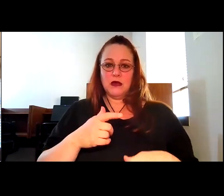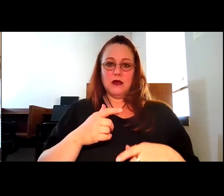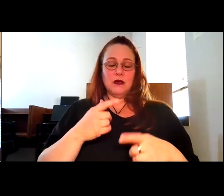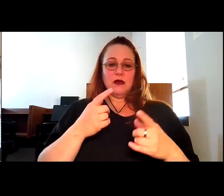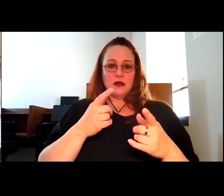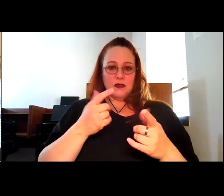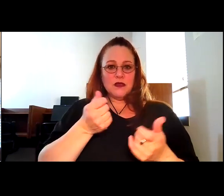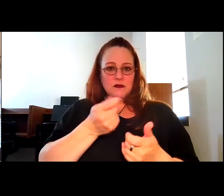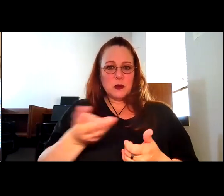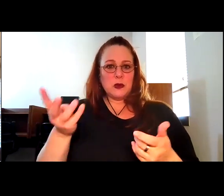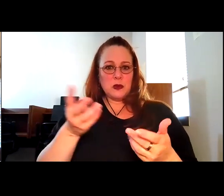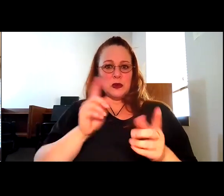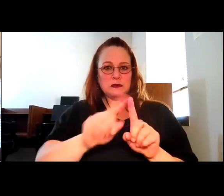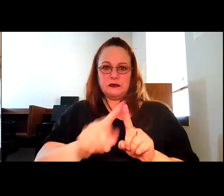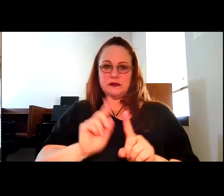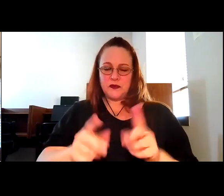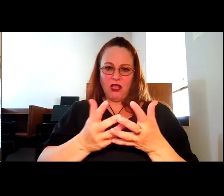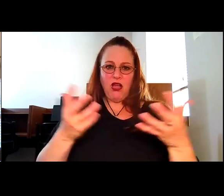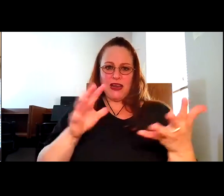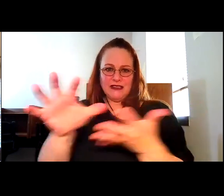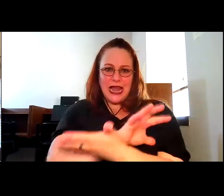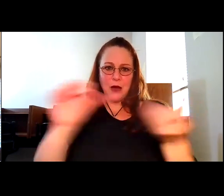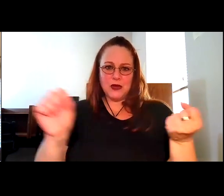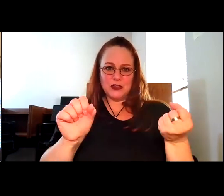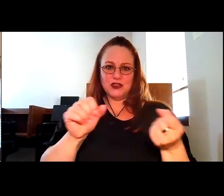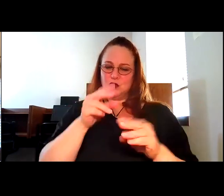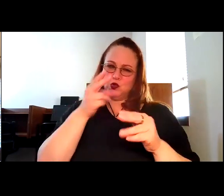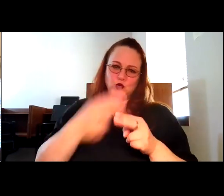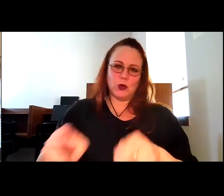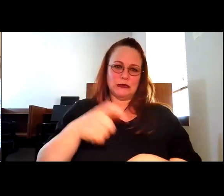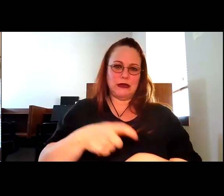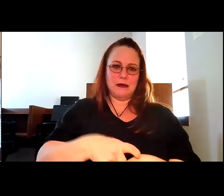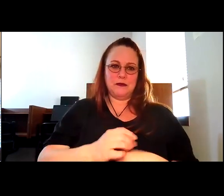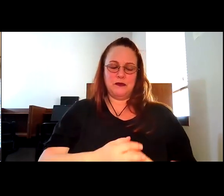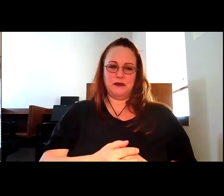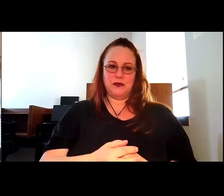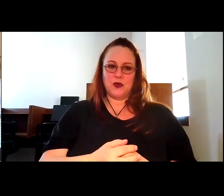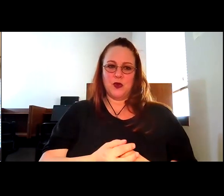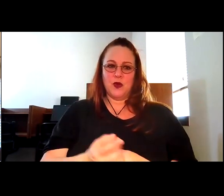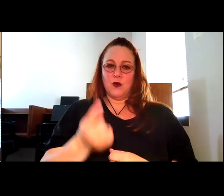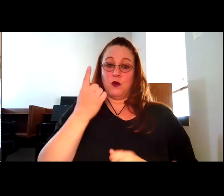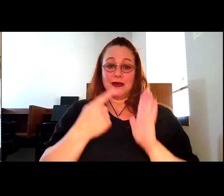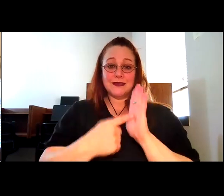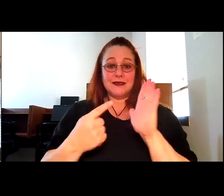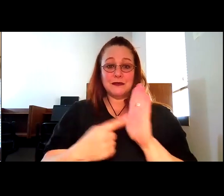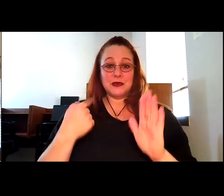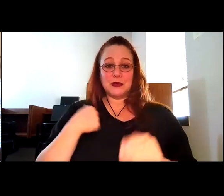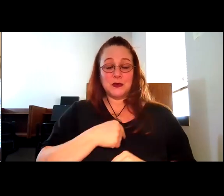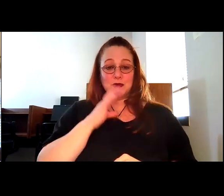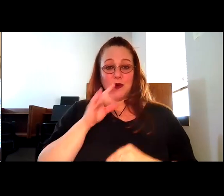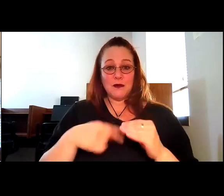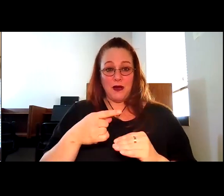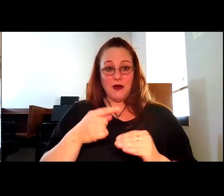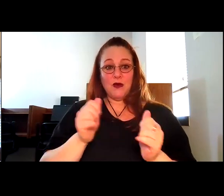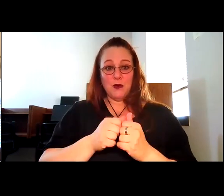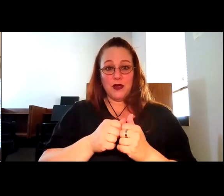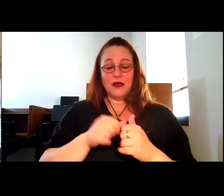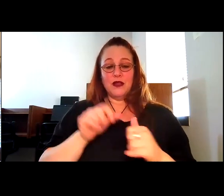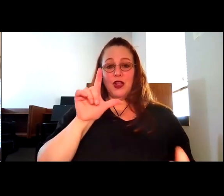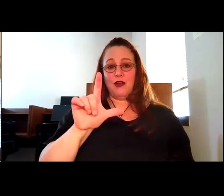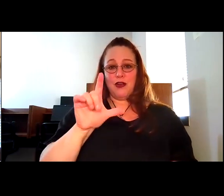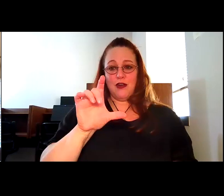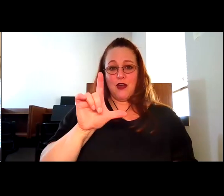Robyn Thomas: A huge amount of damage can be done in a very short amount of time. Um. One of the examples we use with large capacity ammunition magazines is that the shooter,